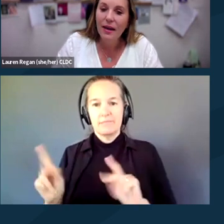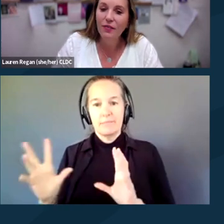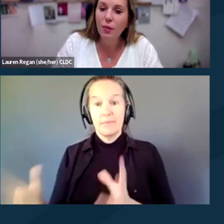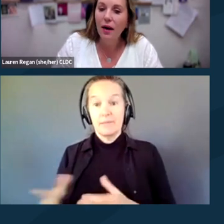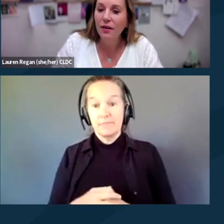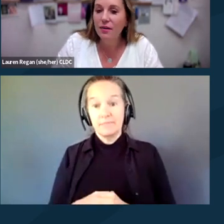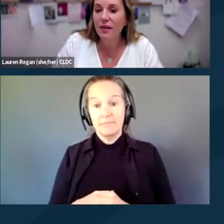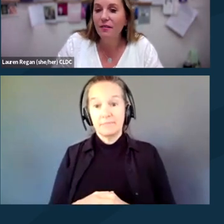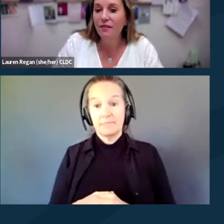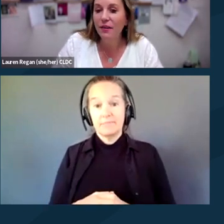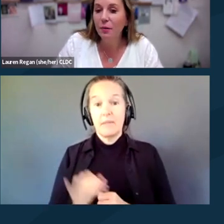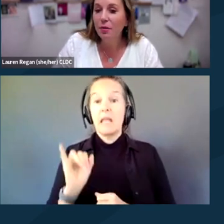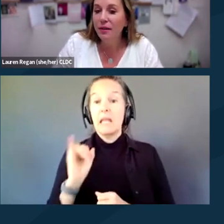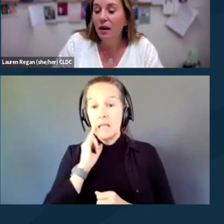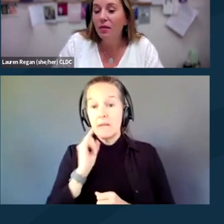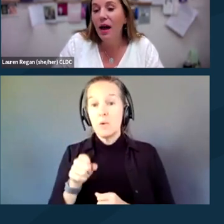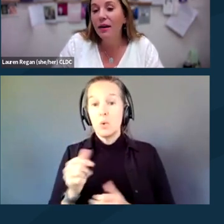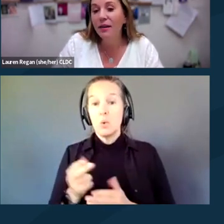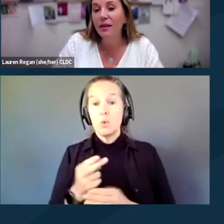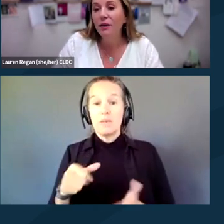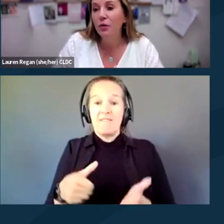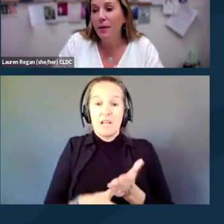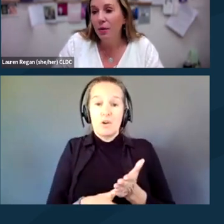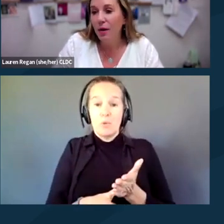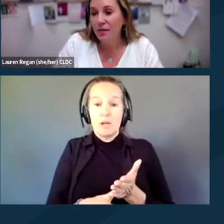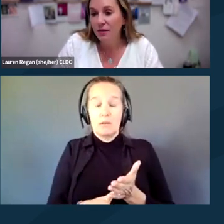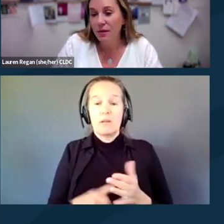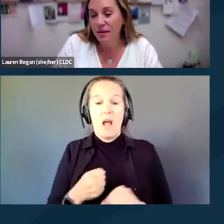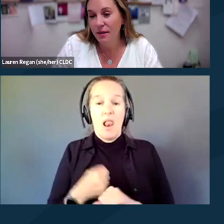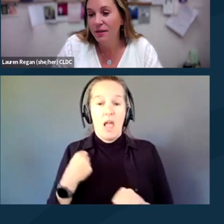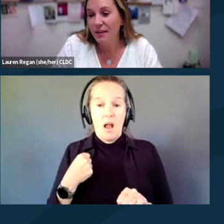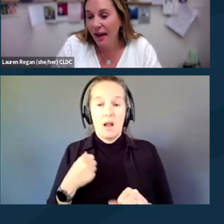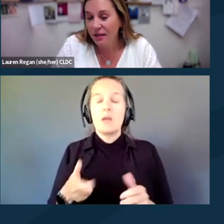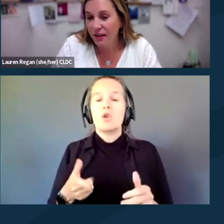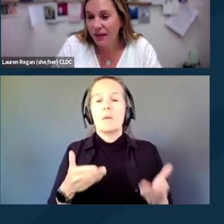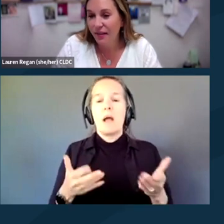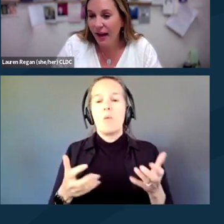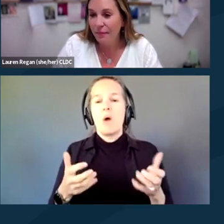If you are using a fingerprint lock, you may want to consider deactivating that